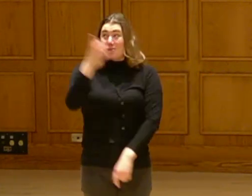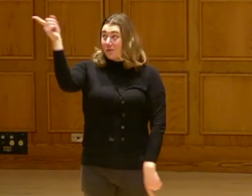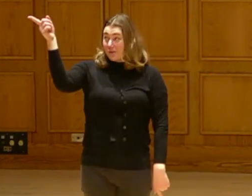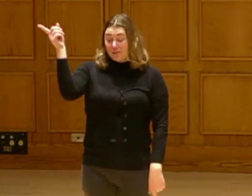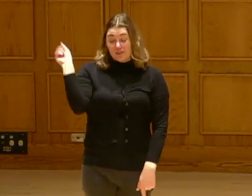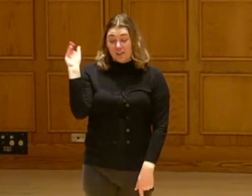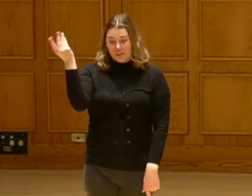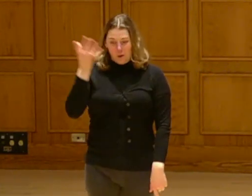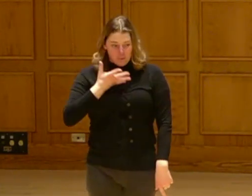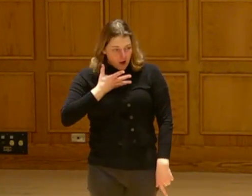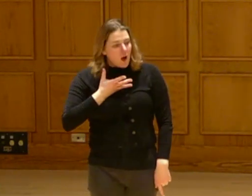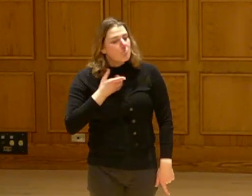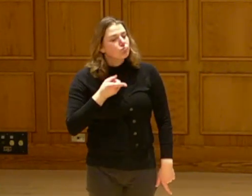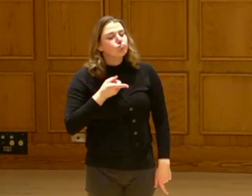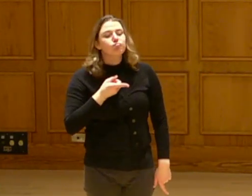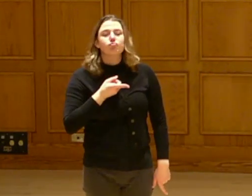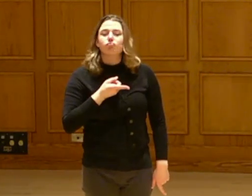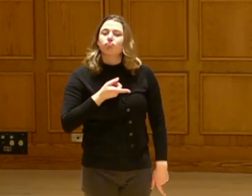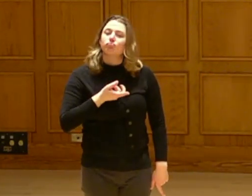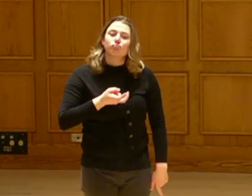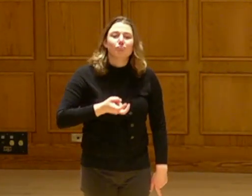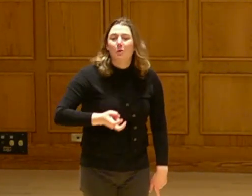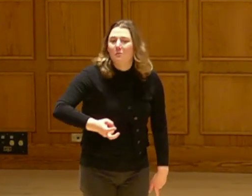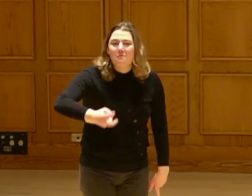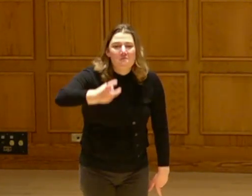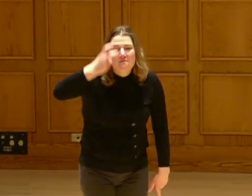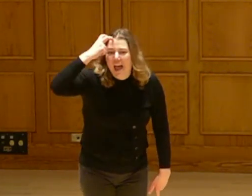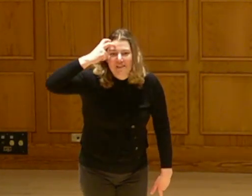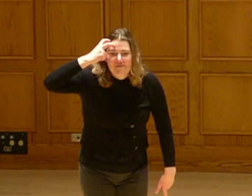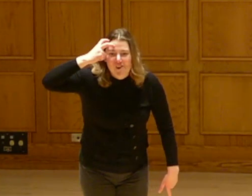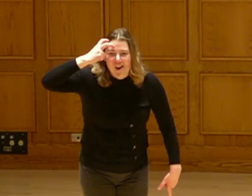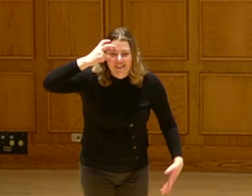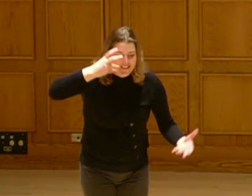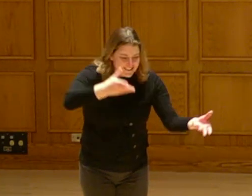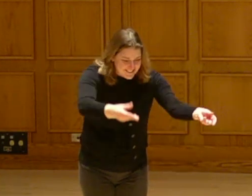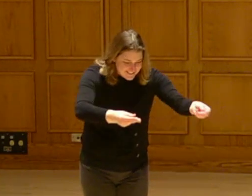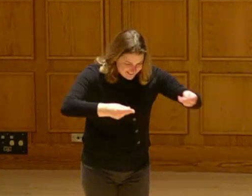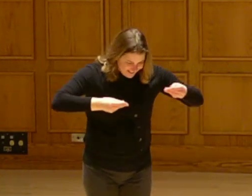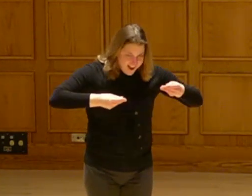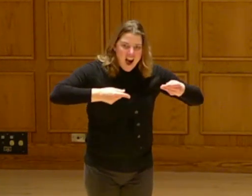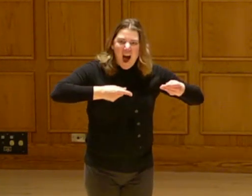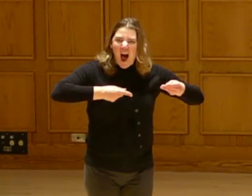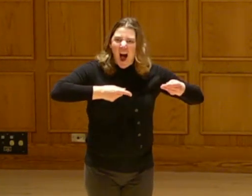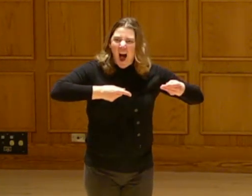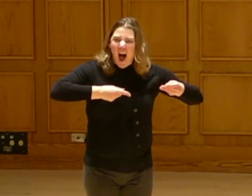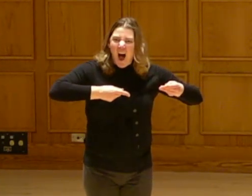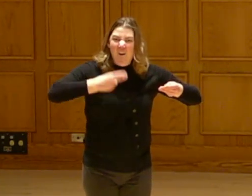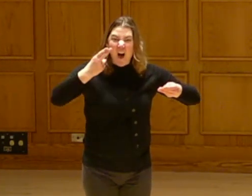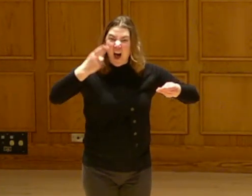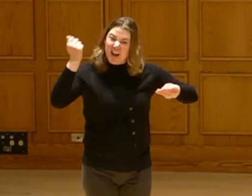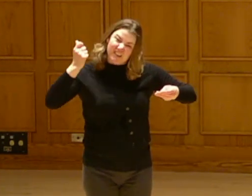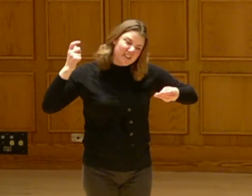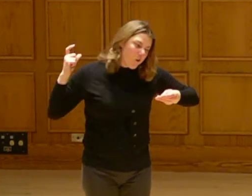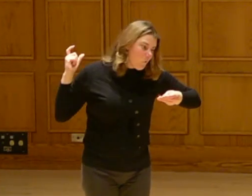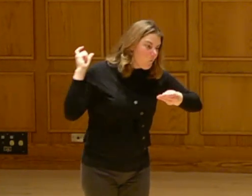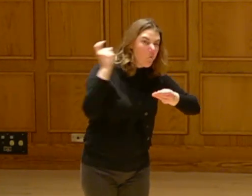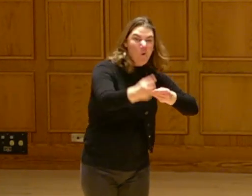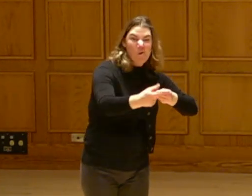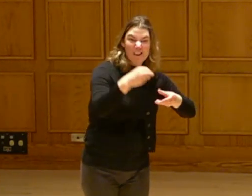I was told by the Department of Energy that was their most favorite submission.